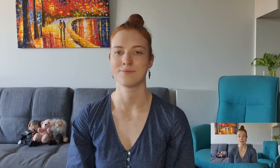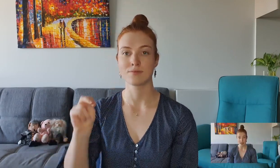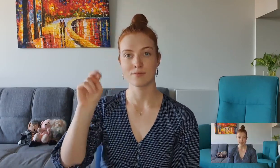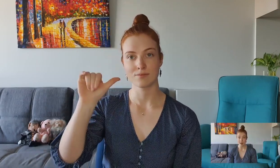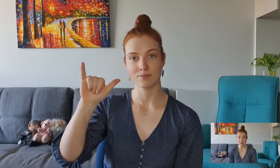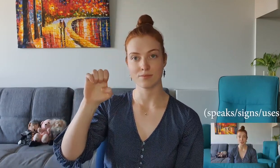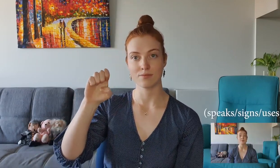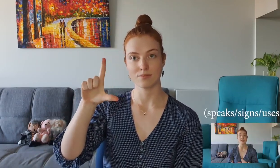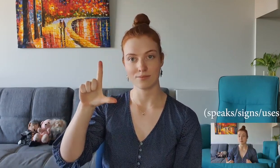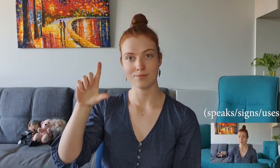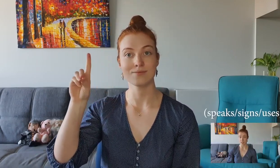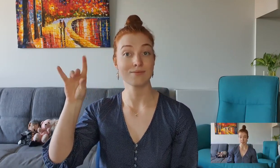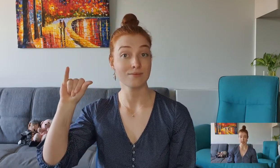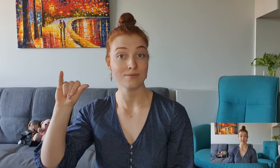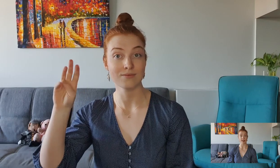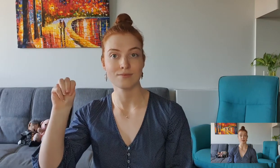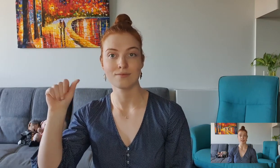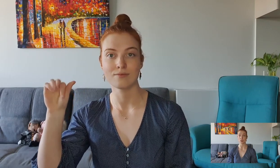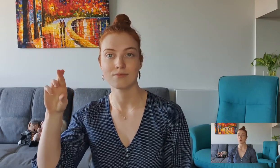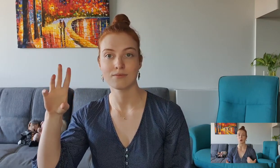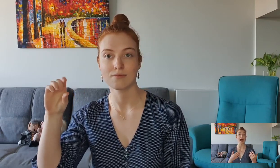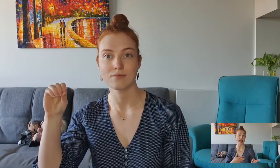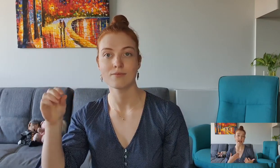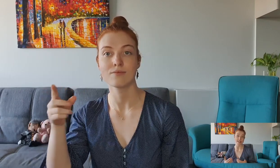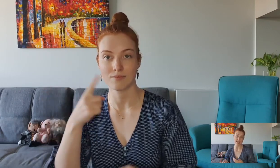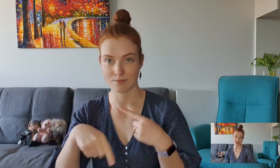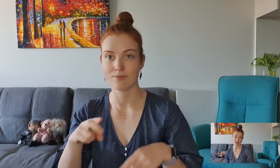Nyle DiMarco speaks American Sign Language or ASL